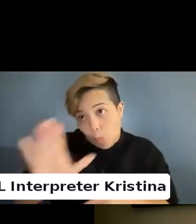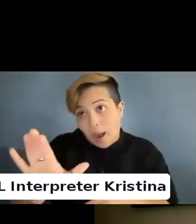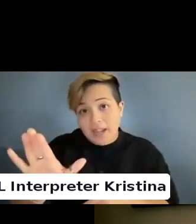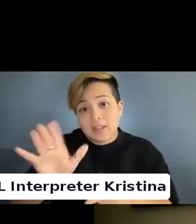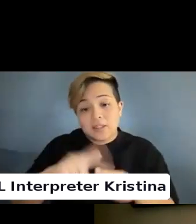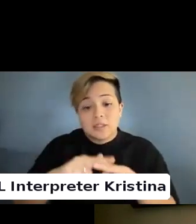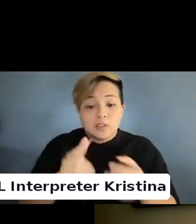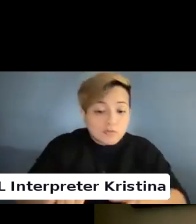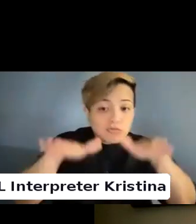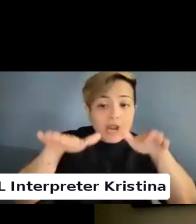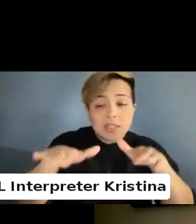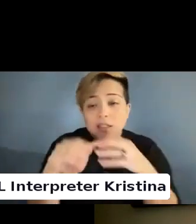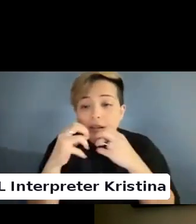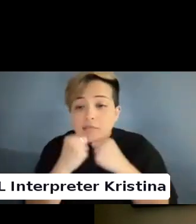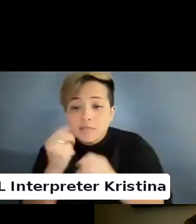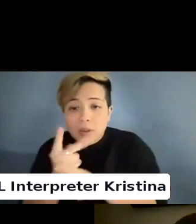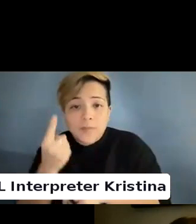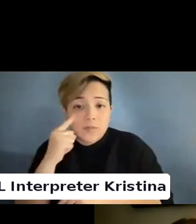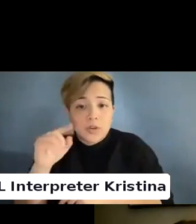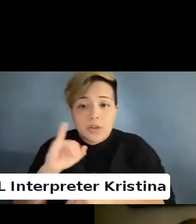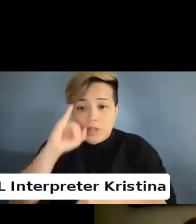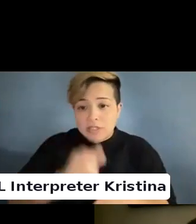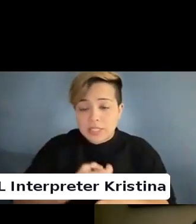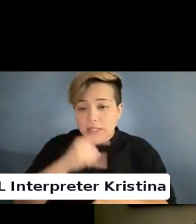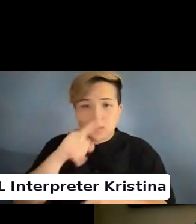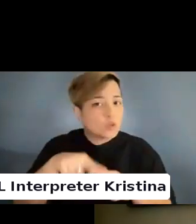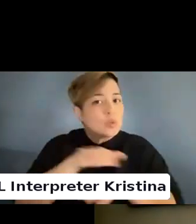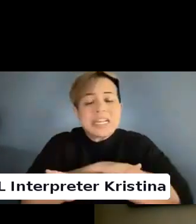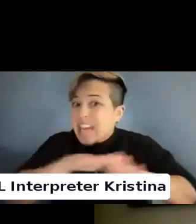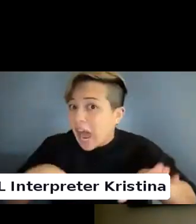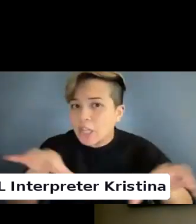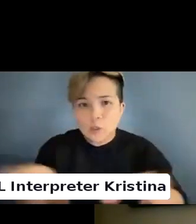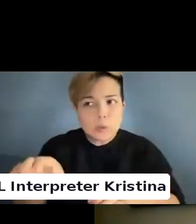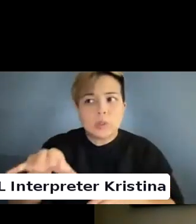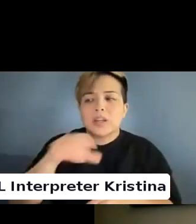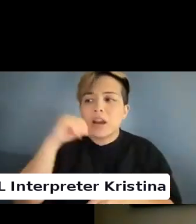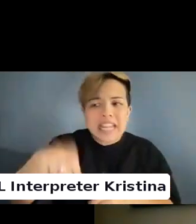care for intersex kids which is to not do these unnecessary and harmful surgeries on